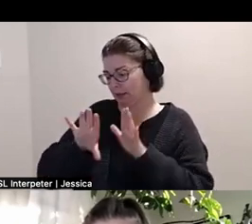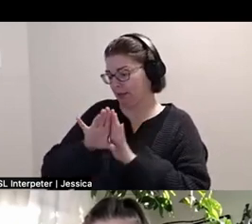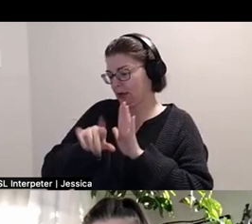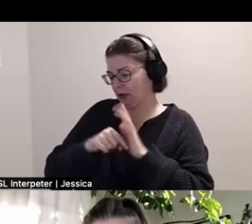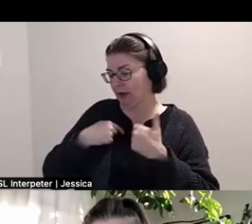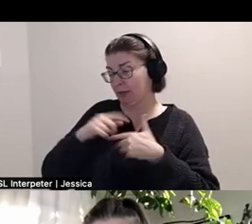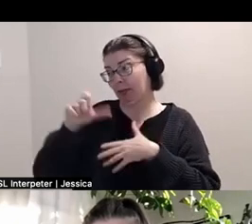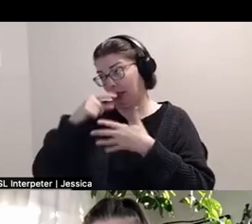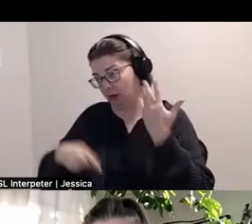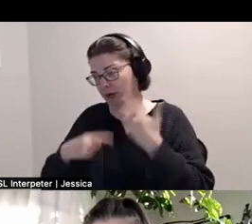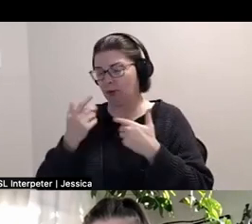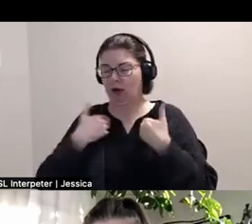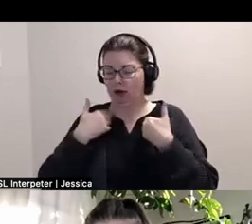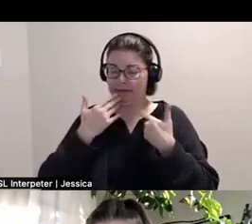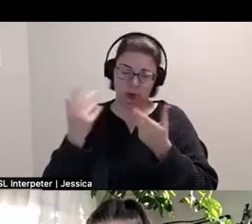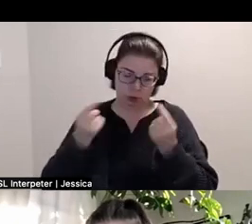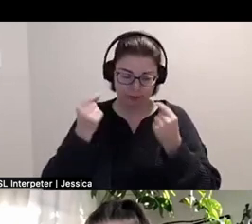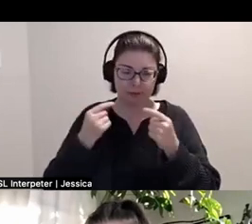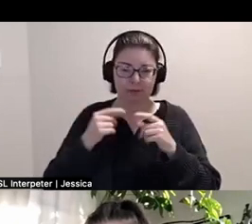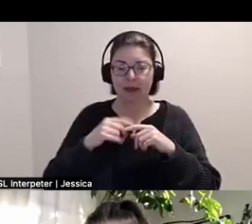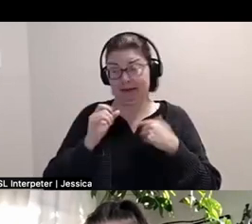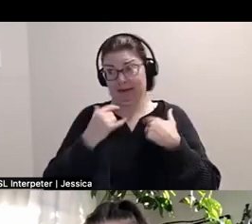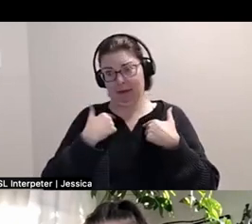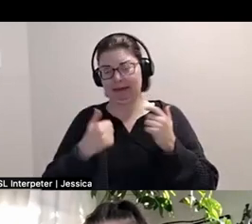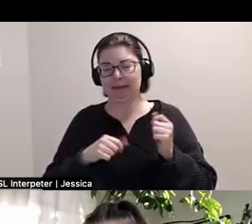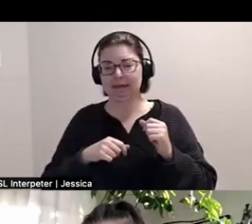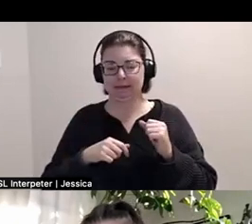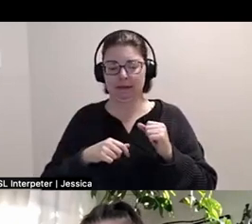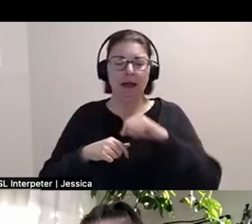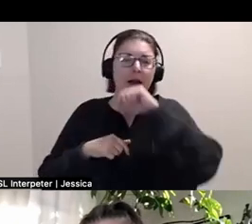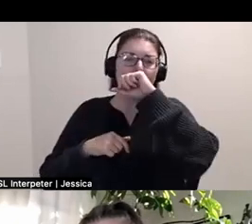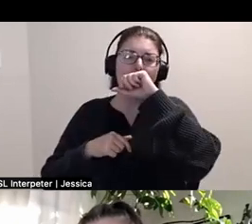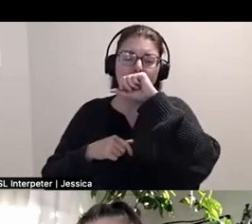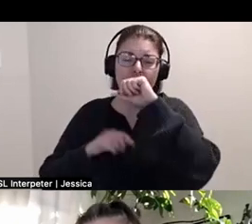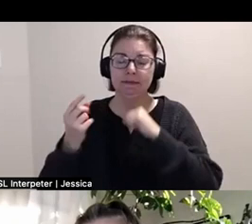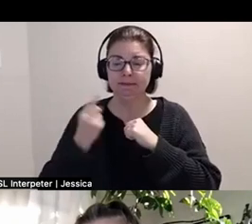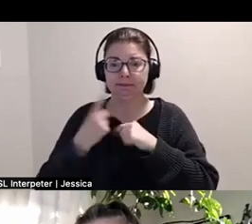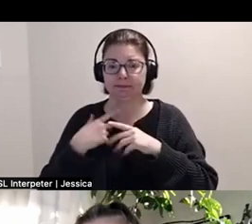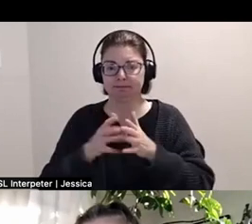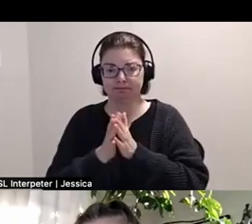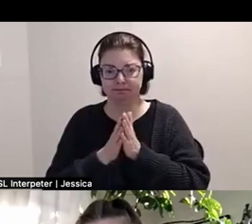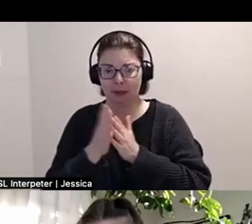I'm sure we all are doing and I'm doing. So I'm always like interested about the things that aren't working.